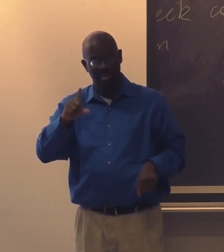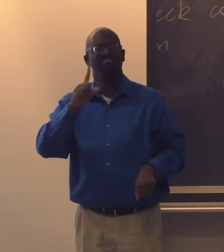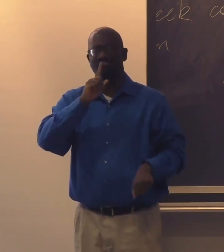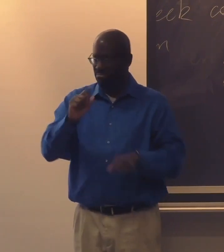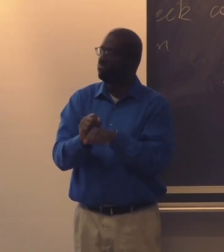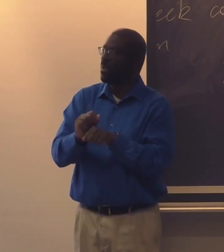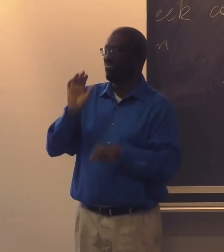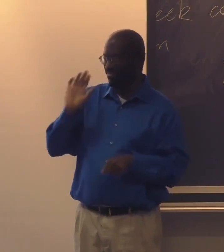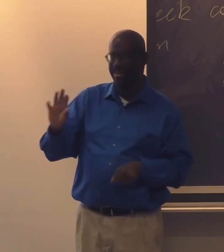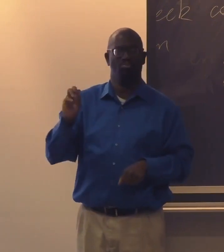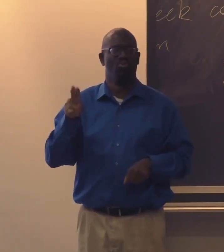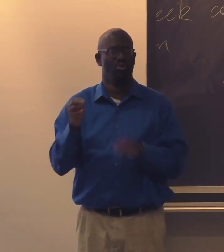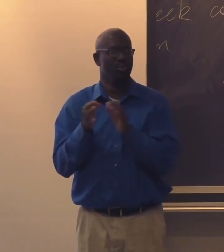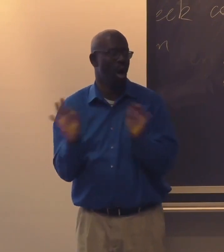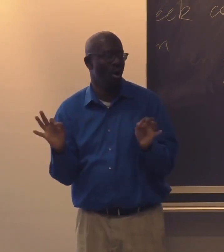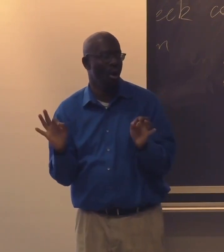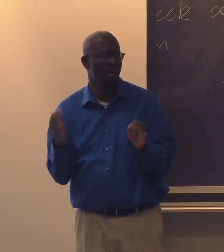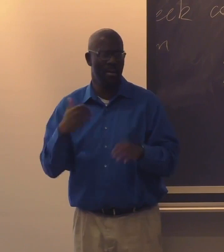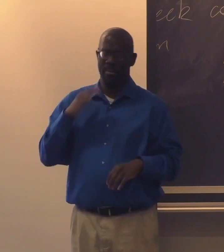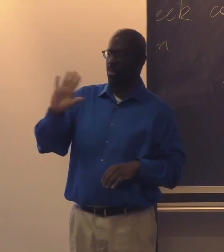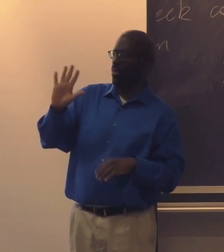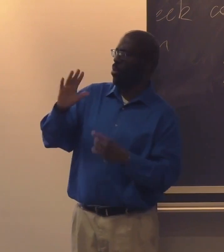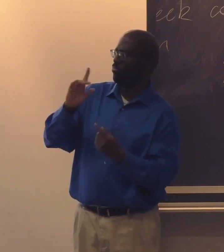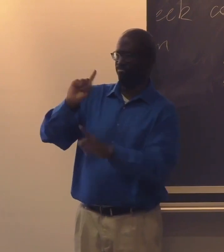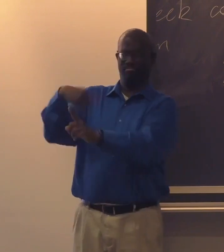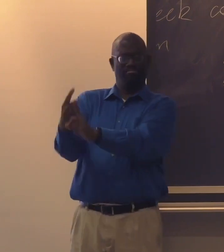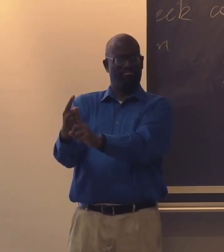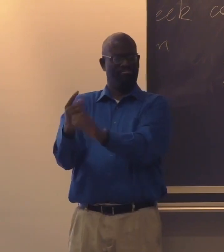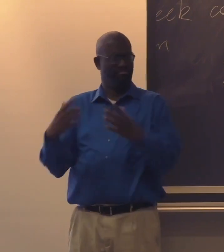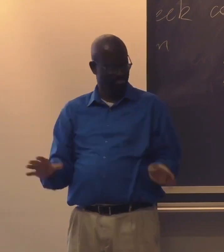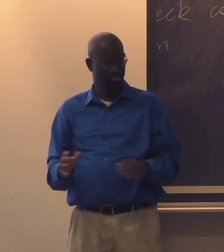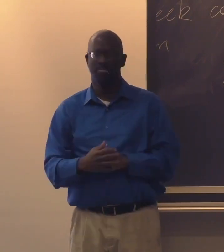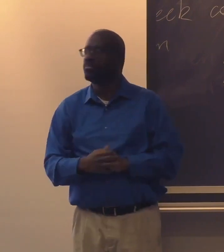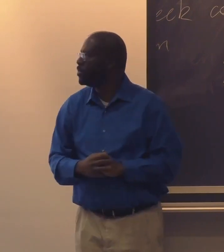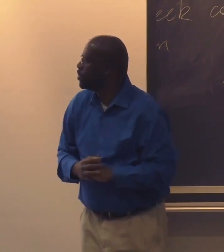It was peer reviewed and that there is an actual Black ASL.